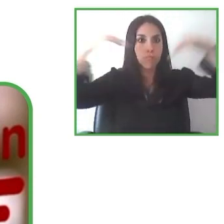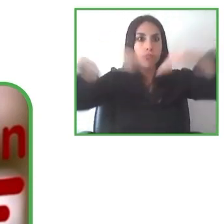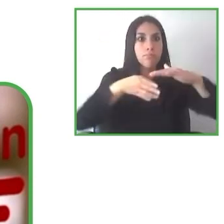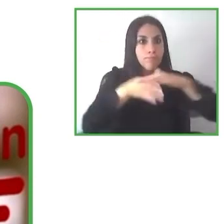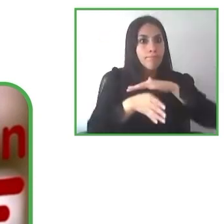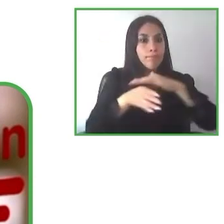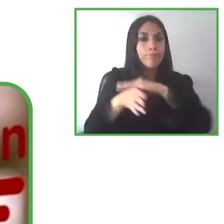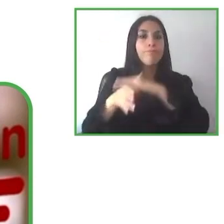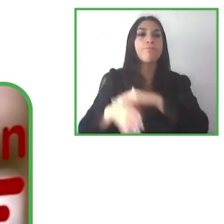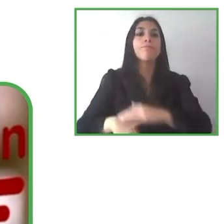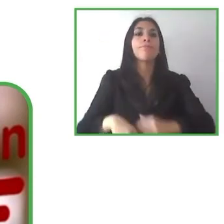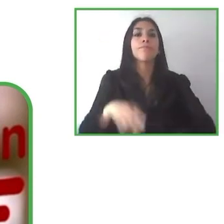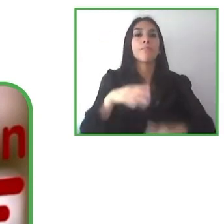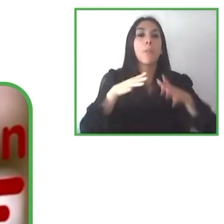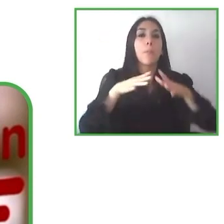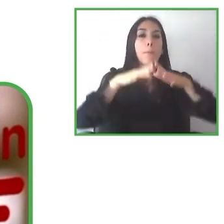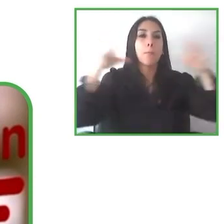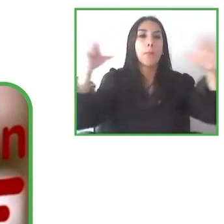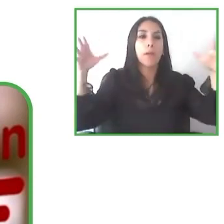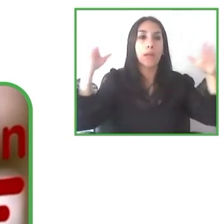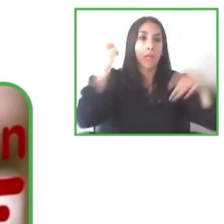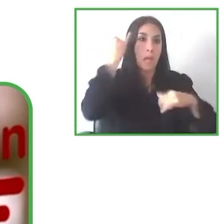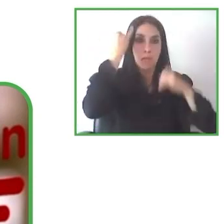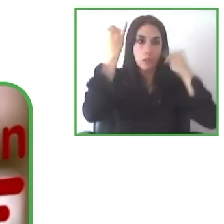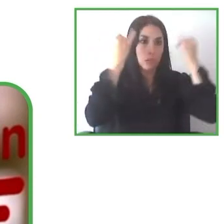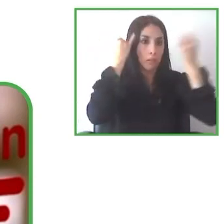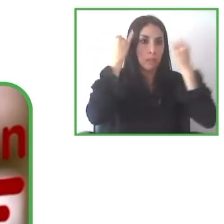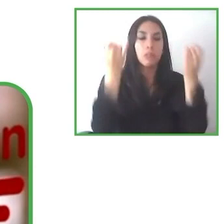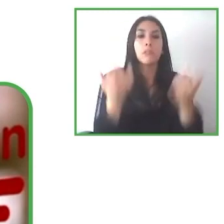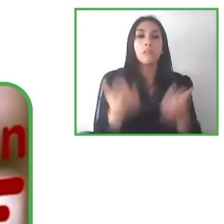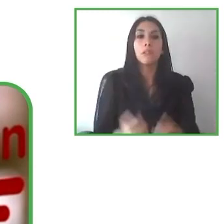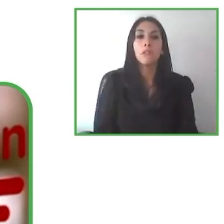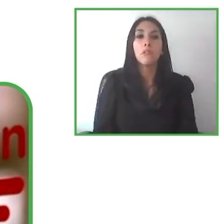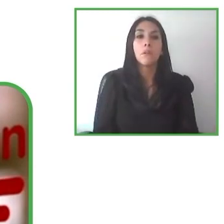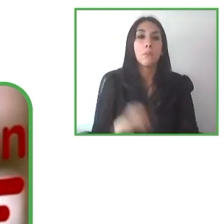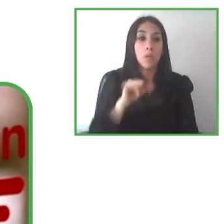in and great initiative after this wonderful event.